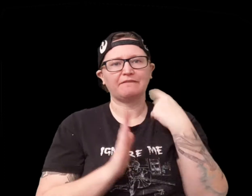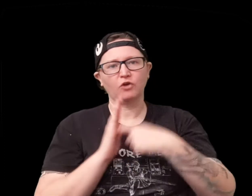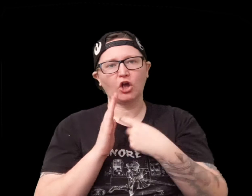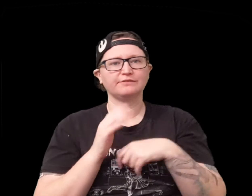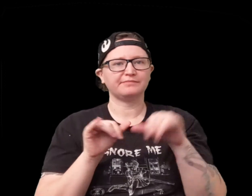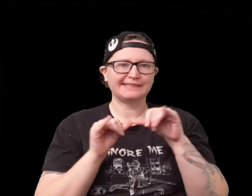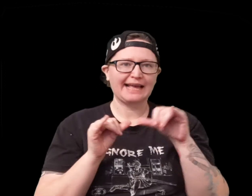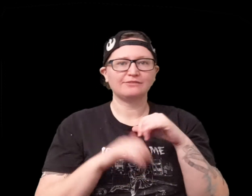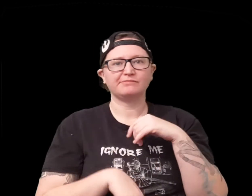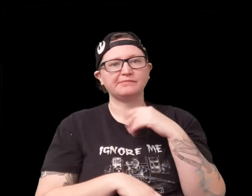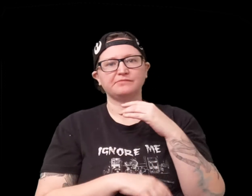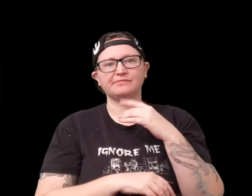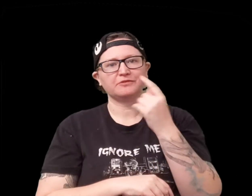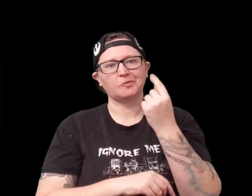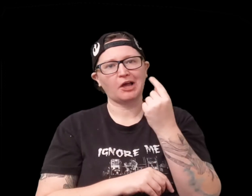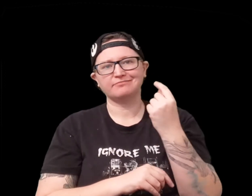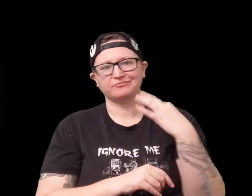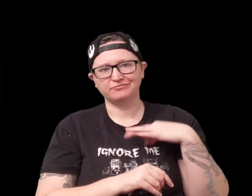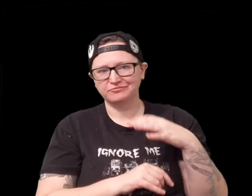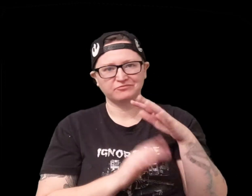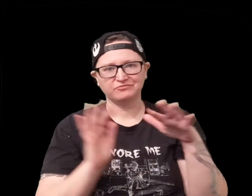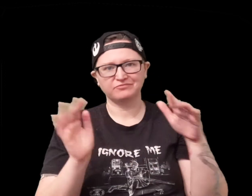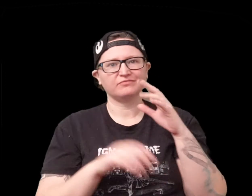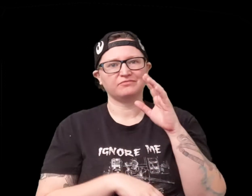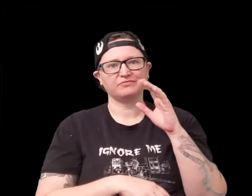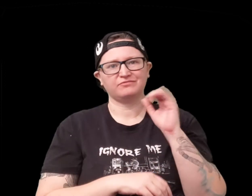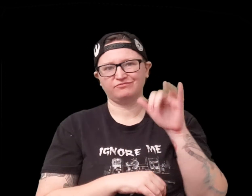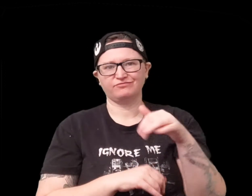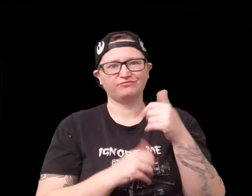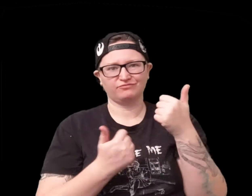so you can look on there there's different you know cost size profits things like that